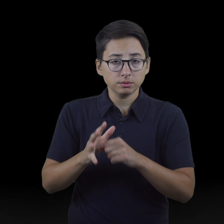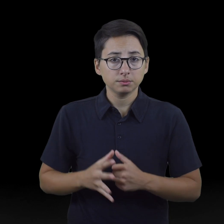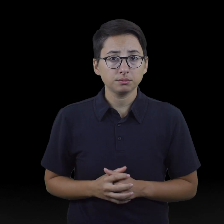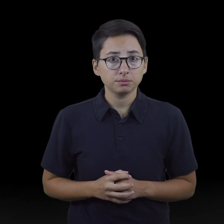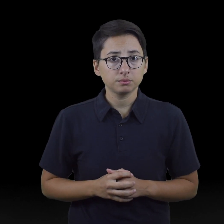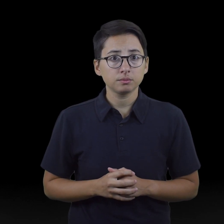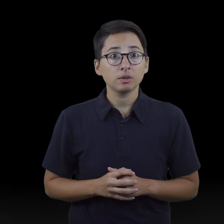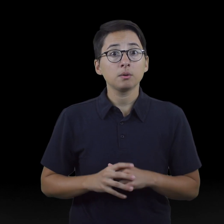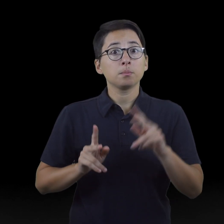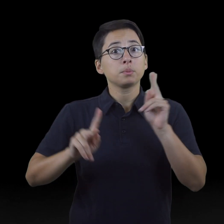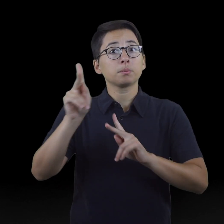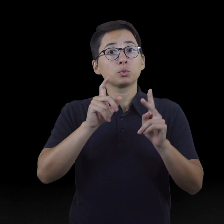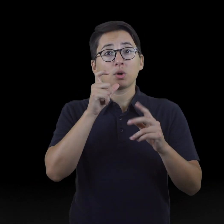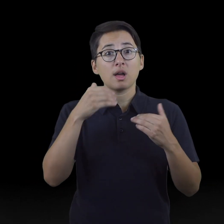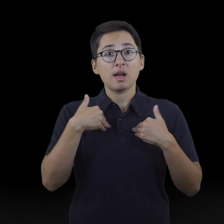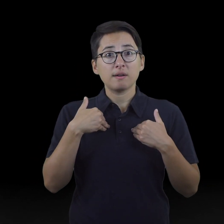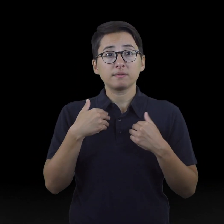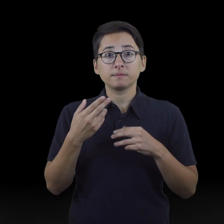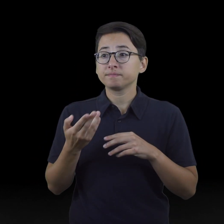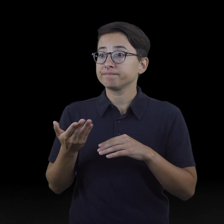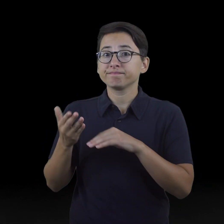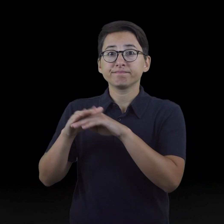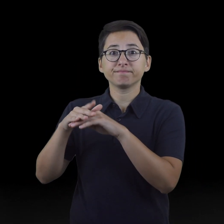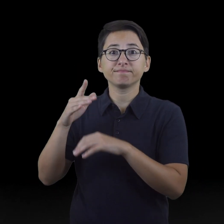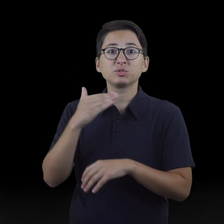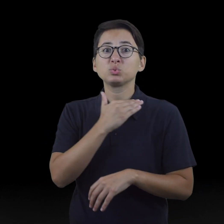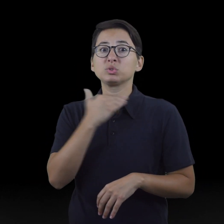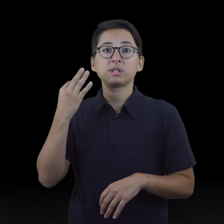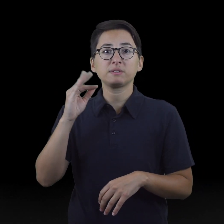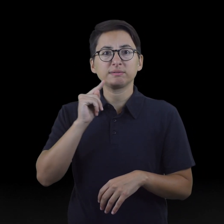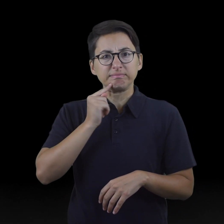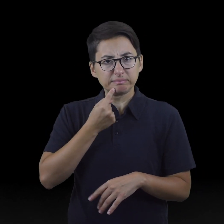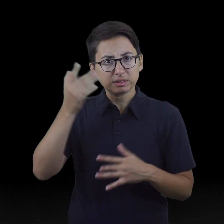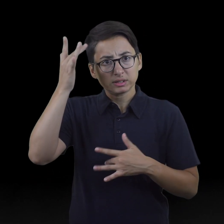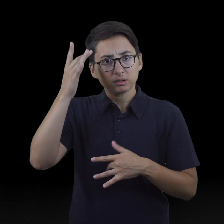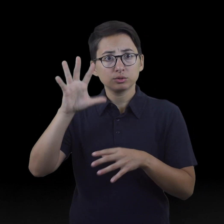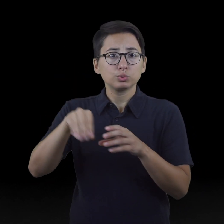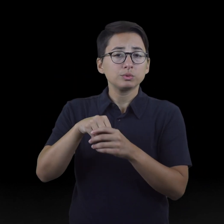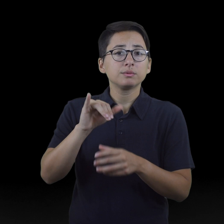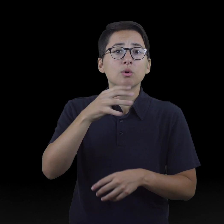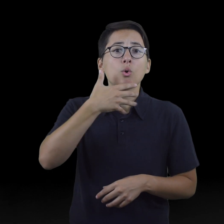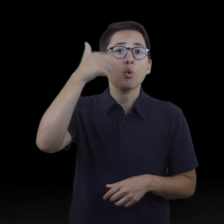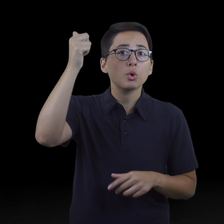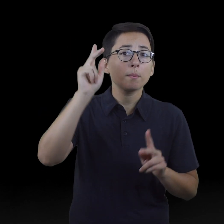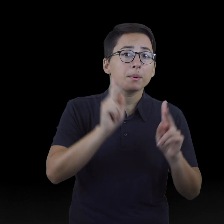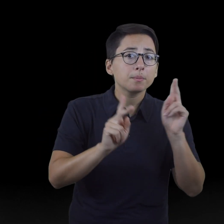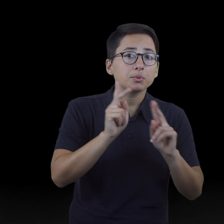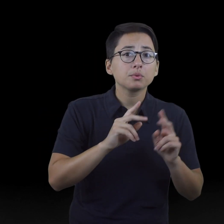People who are at increased risk for severe disease include older adults and